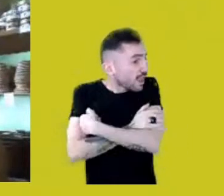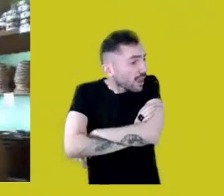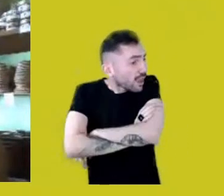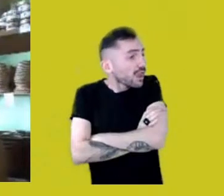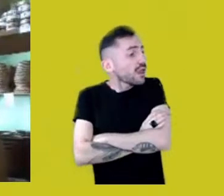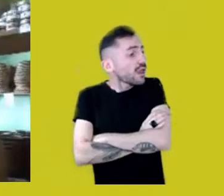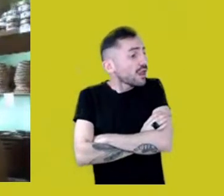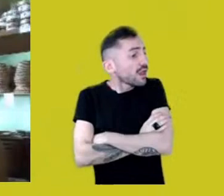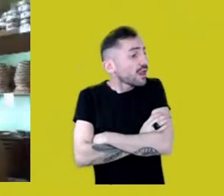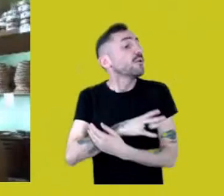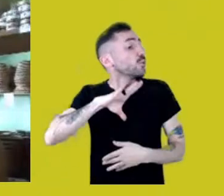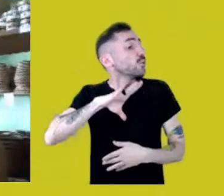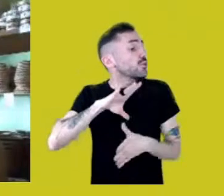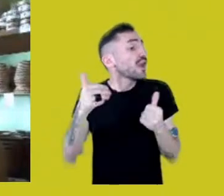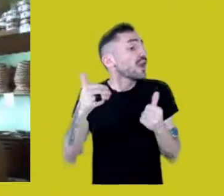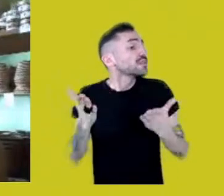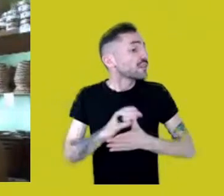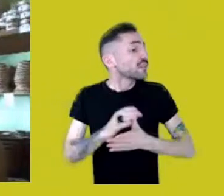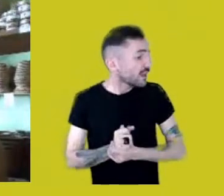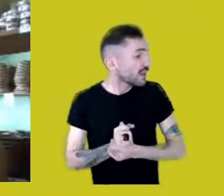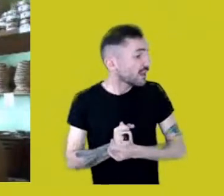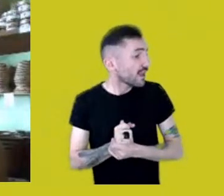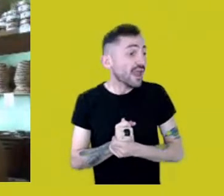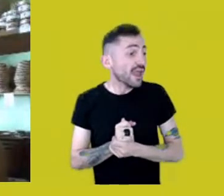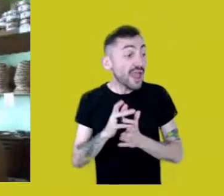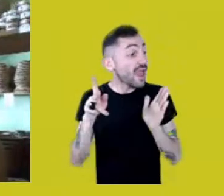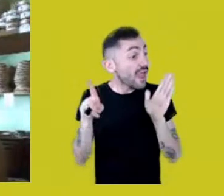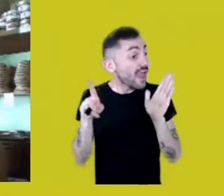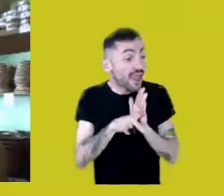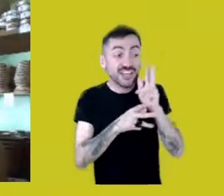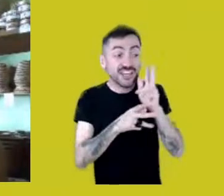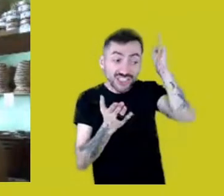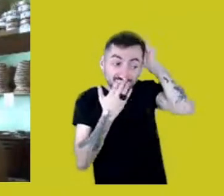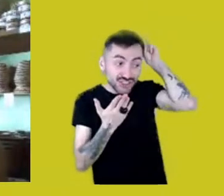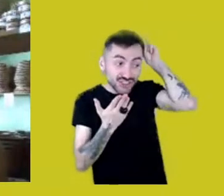This is Native language, it isn’t Portuguese.